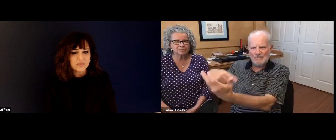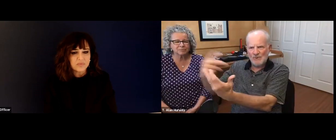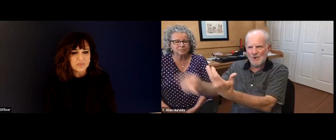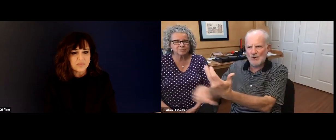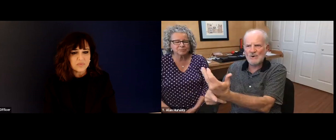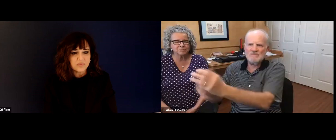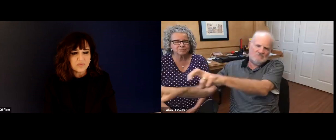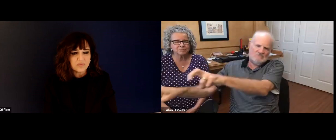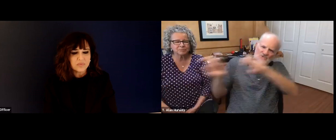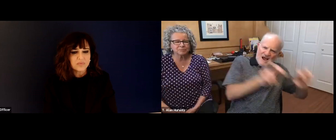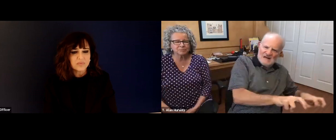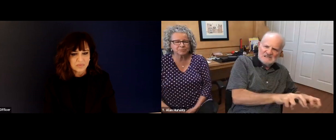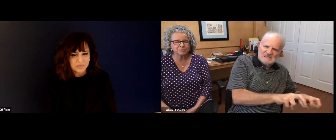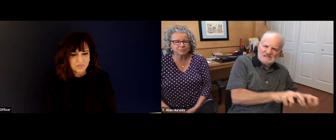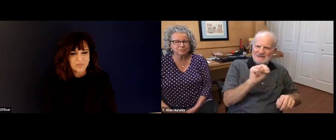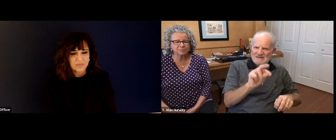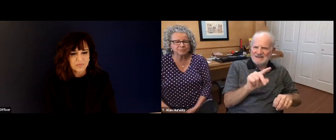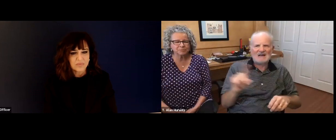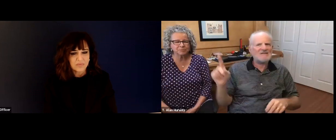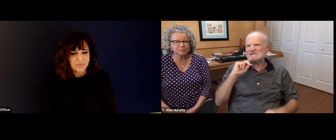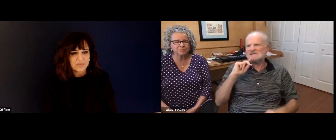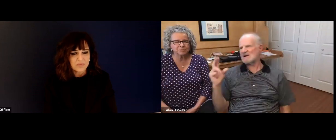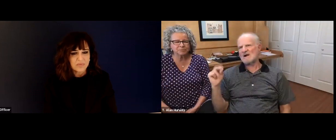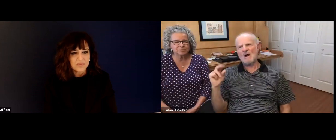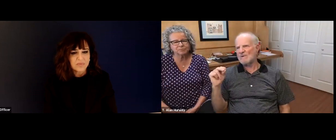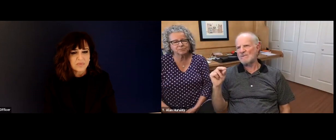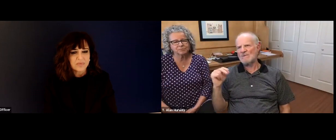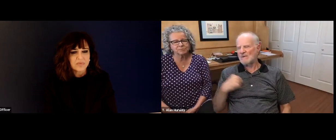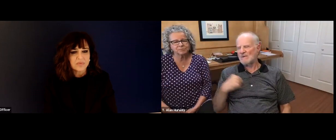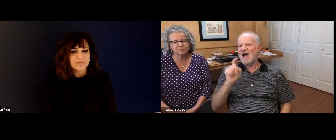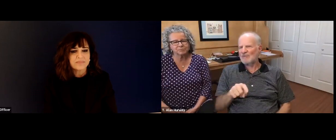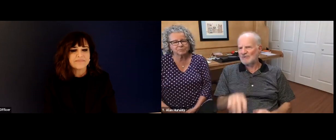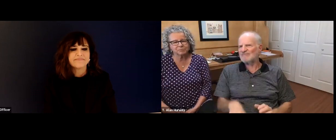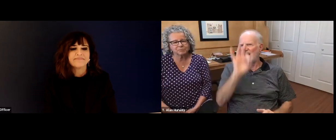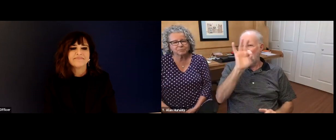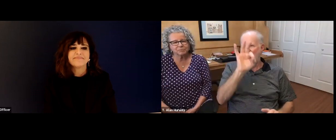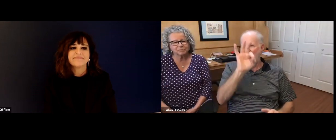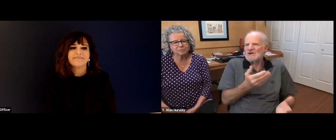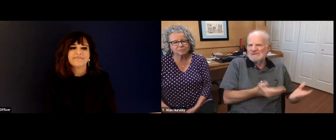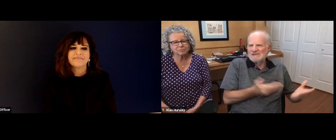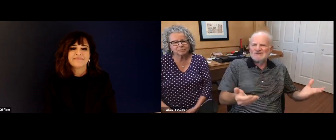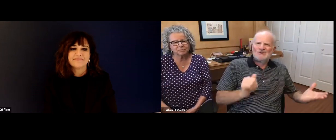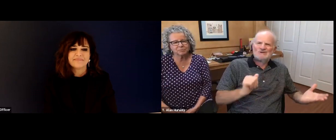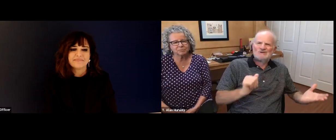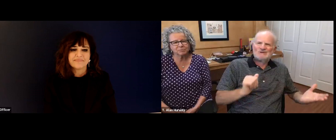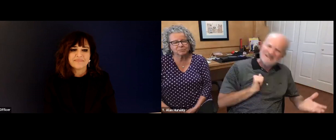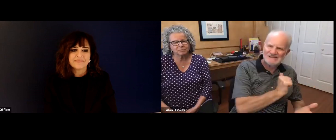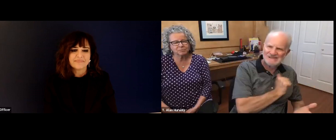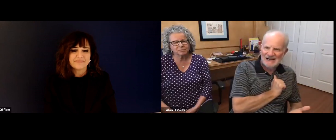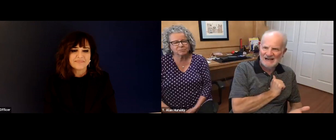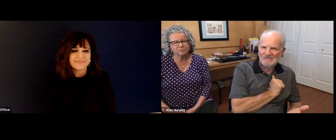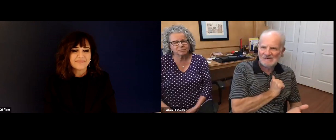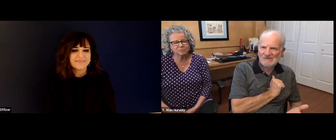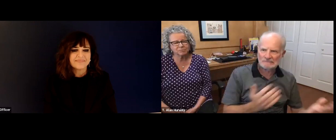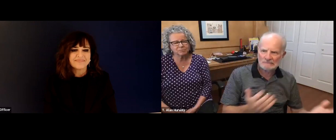resources such as the faculty, I think there were five full time faculty at that point for that program that they would then be